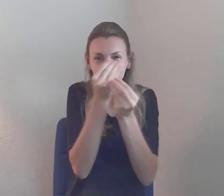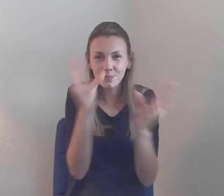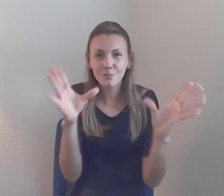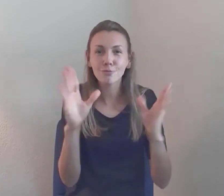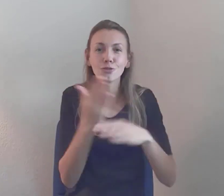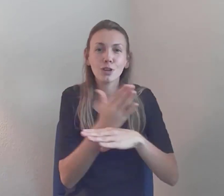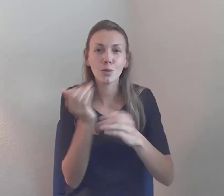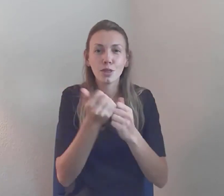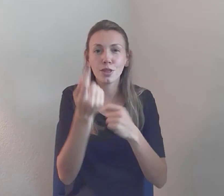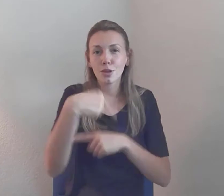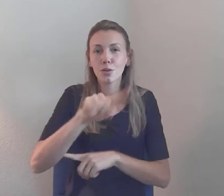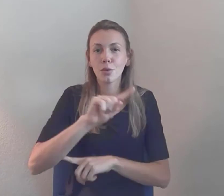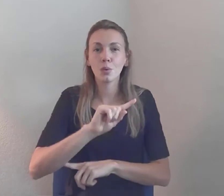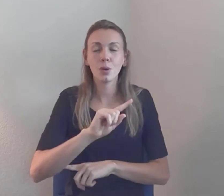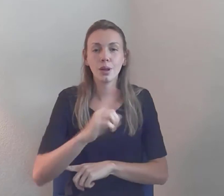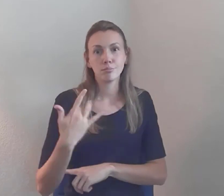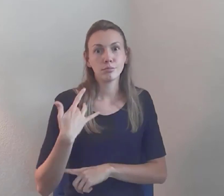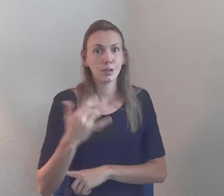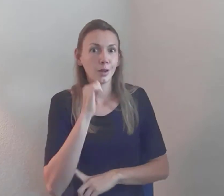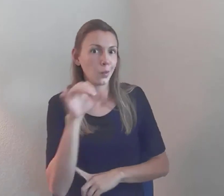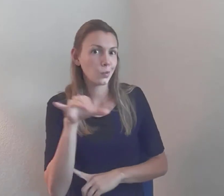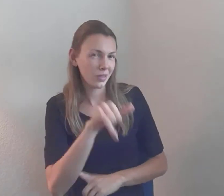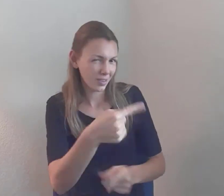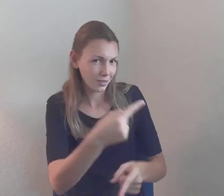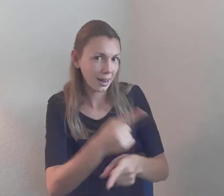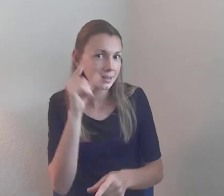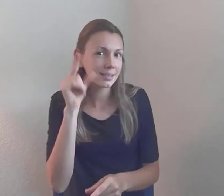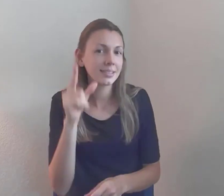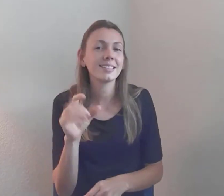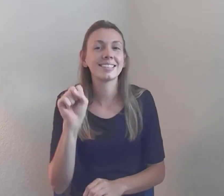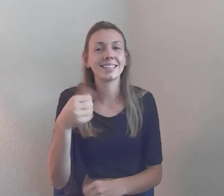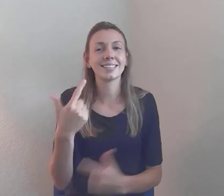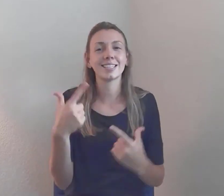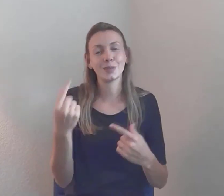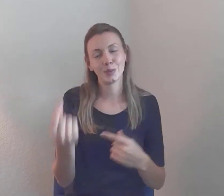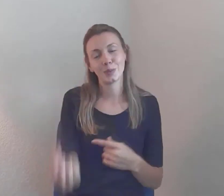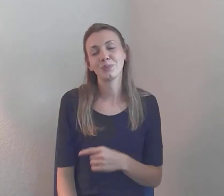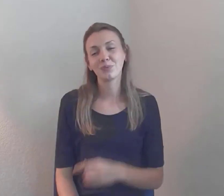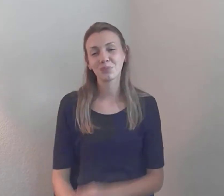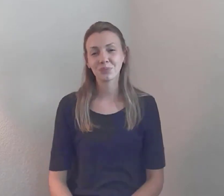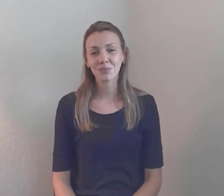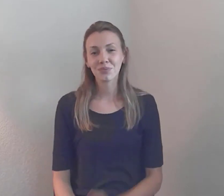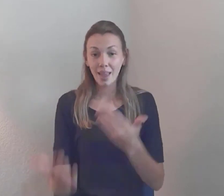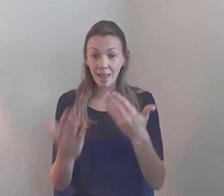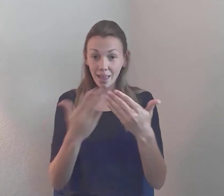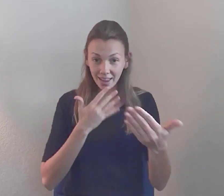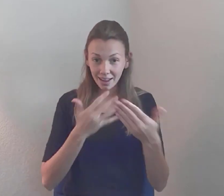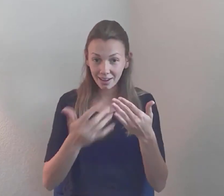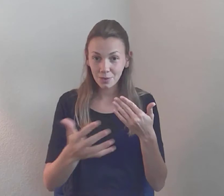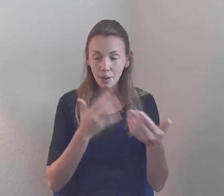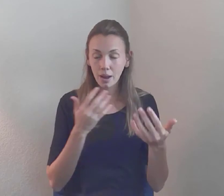that, you know, right you guys... Uhmm... So, anyway, she's... She's done all kinds of different disability advocacy,